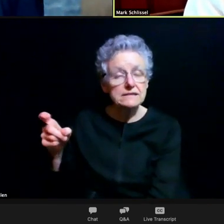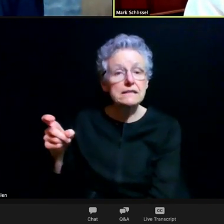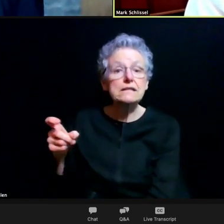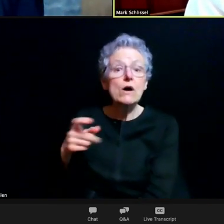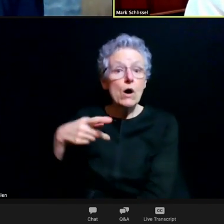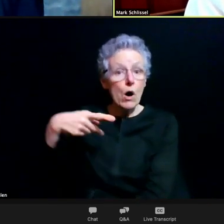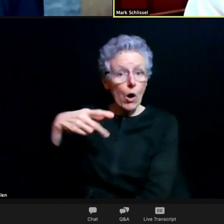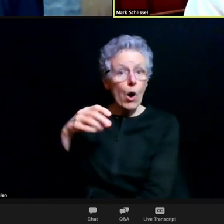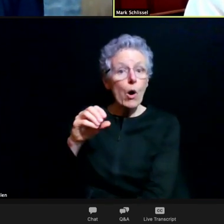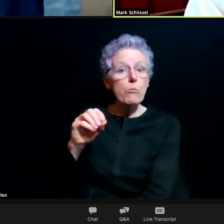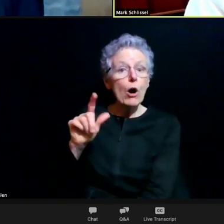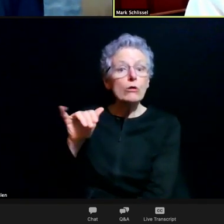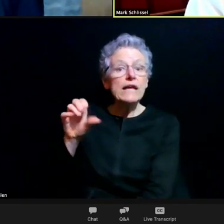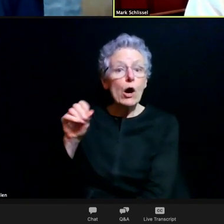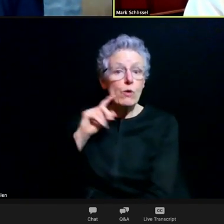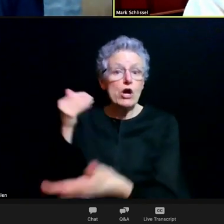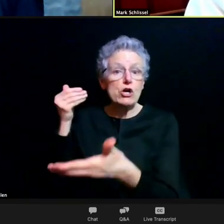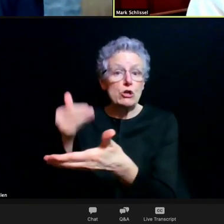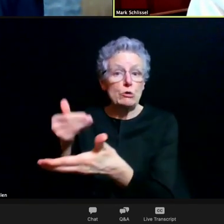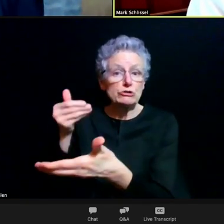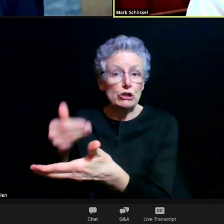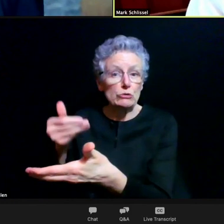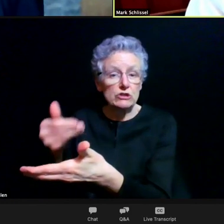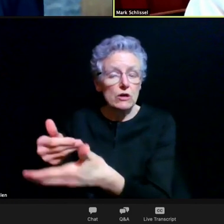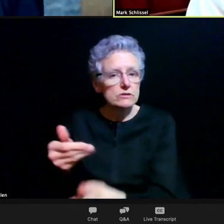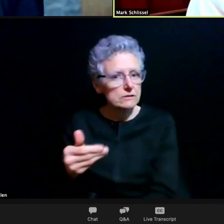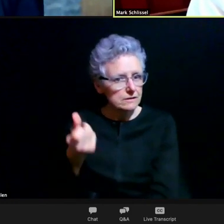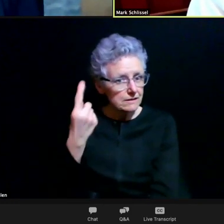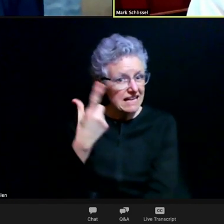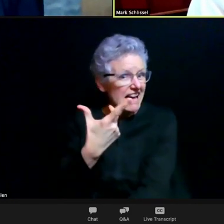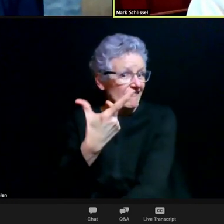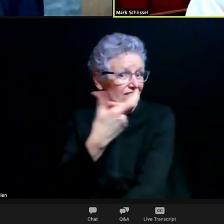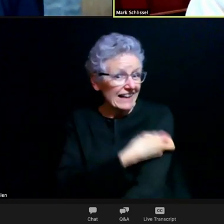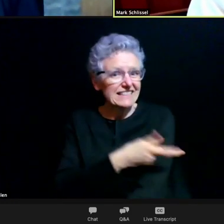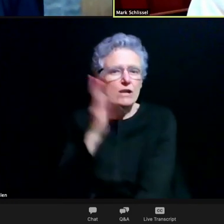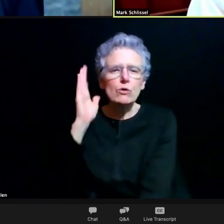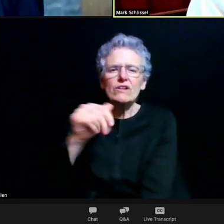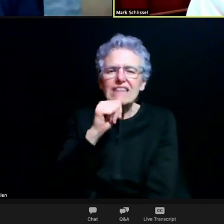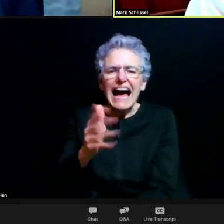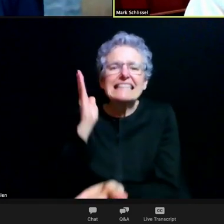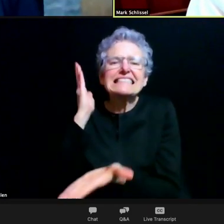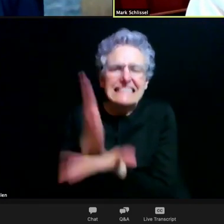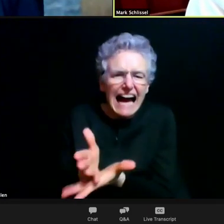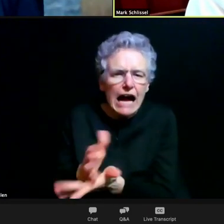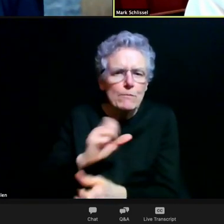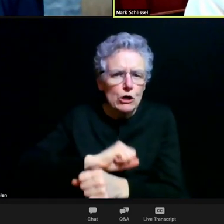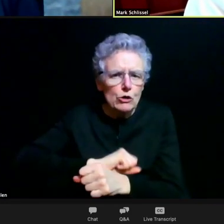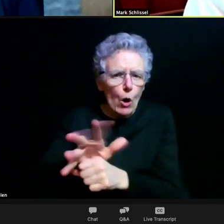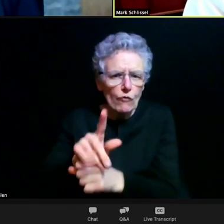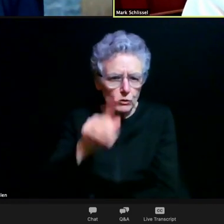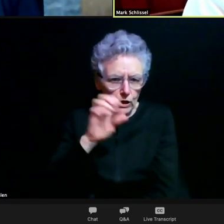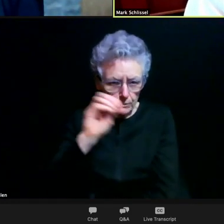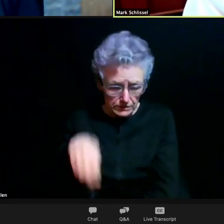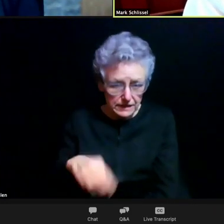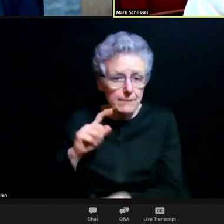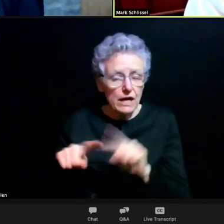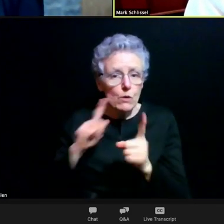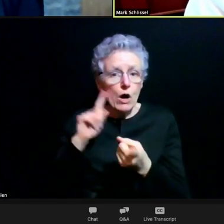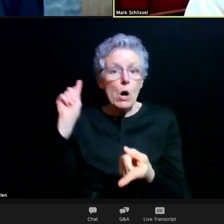So the vaccine won't get rid of COVID. It'll drop its level down to being so low that it's more like influenza.